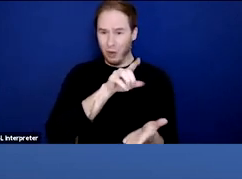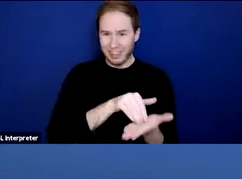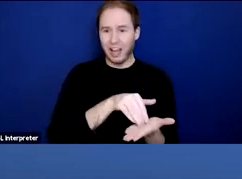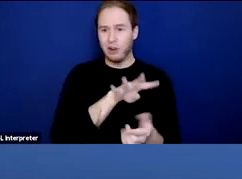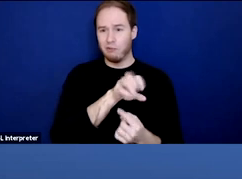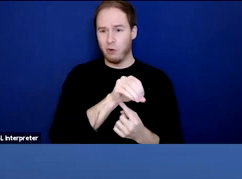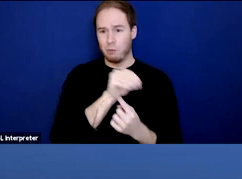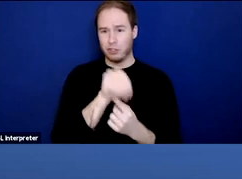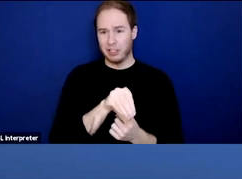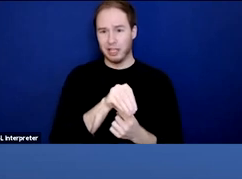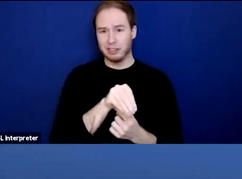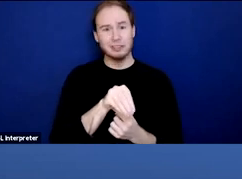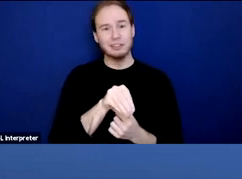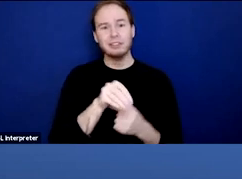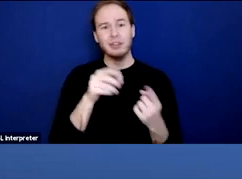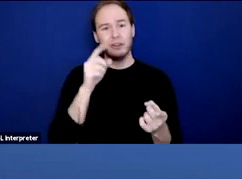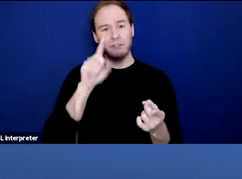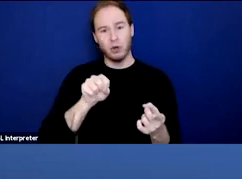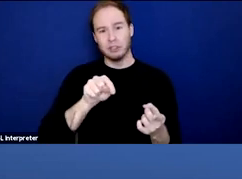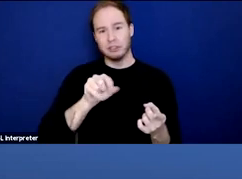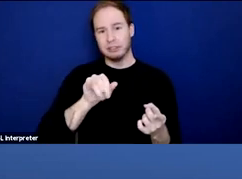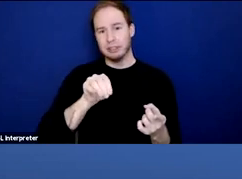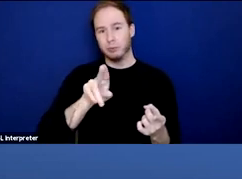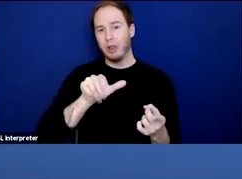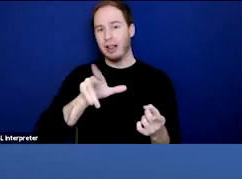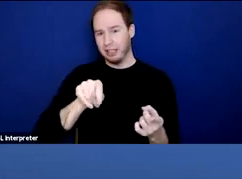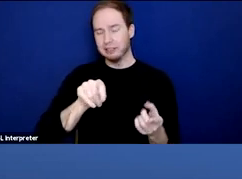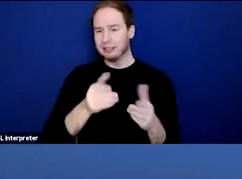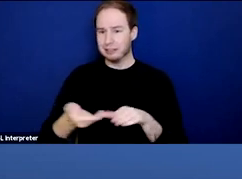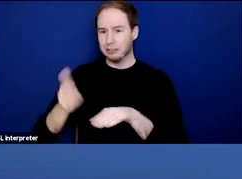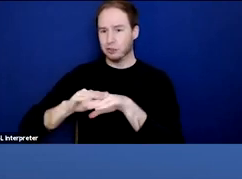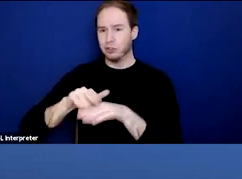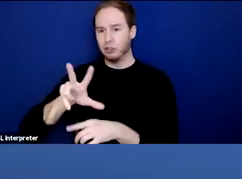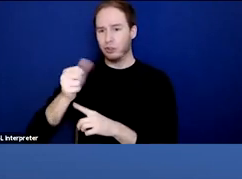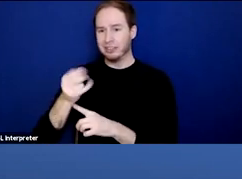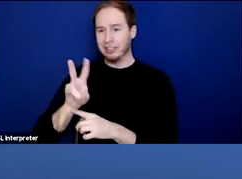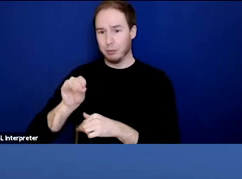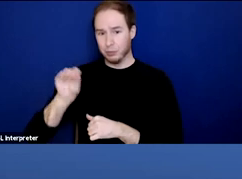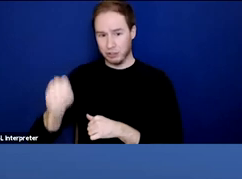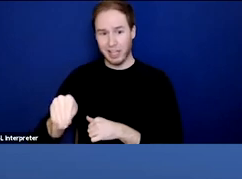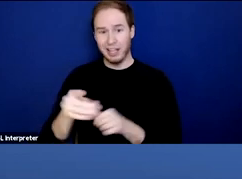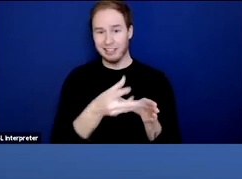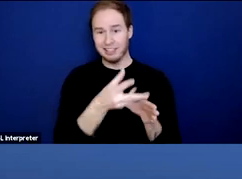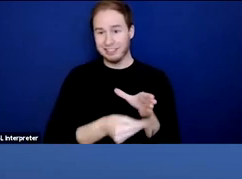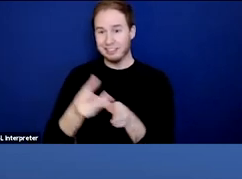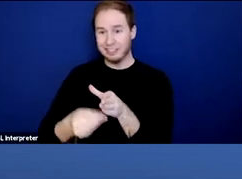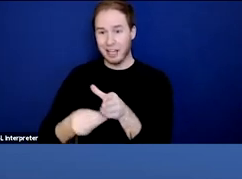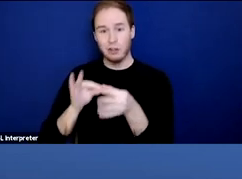And for stimulants, it increased 317%. Death rates involving prescription opioids and heroin